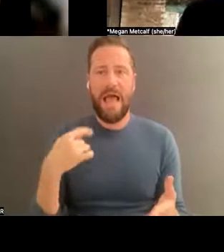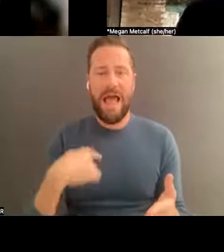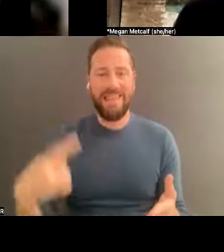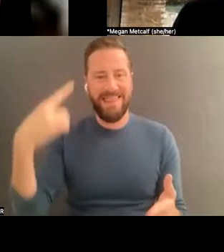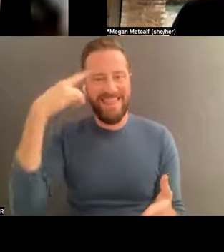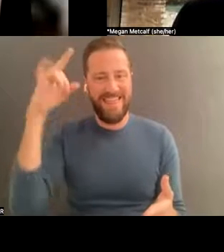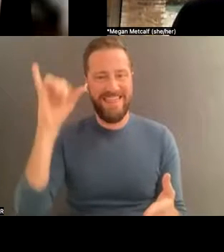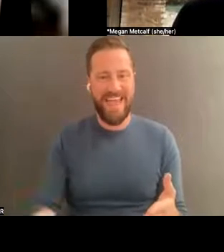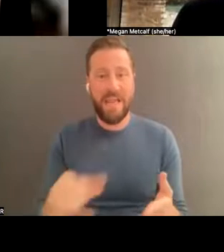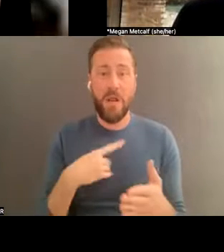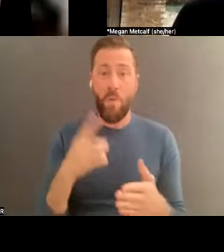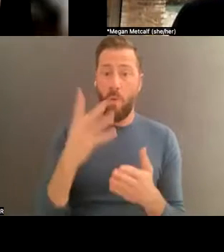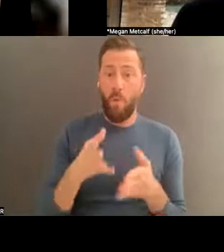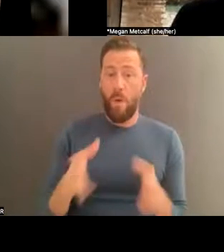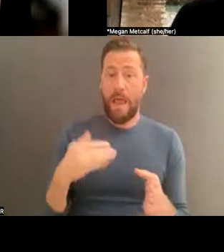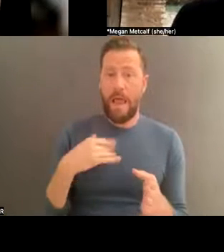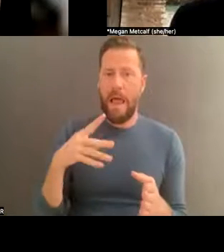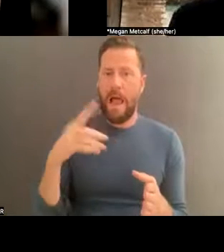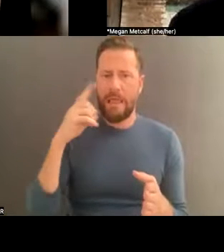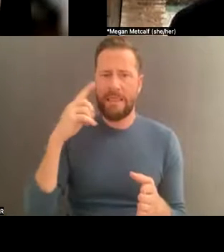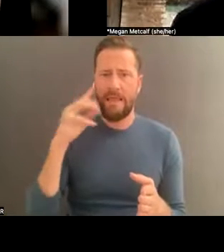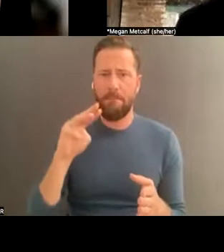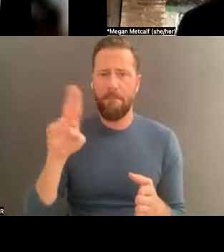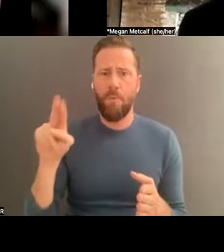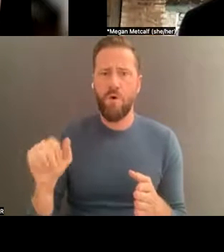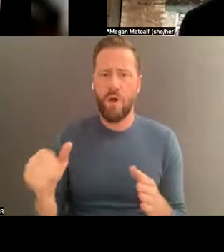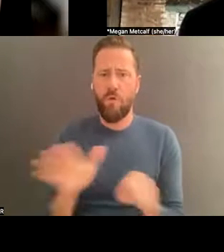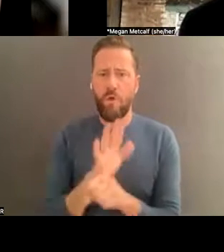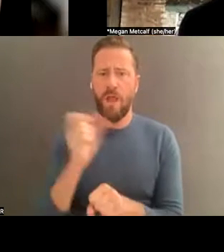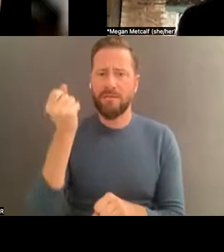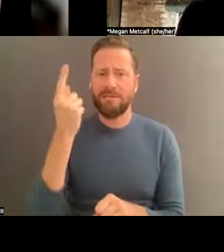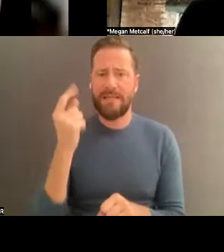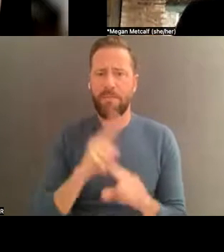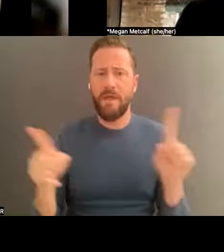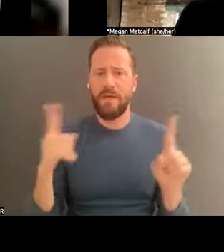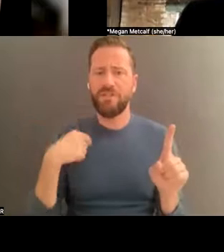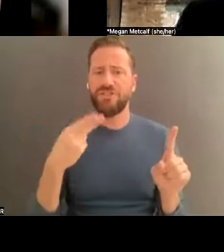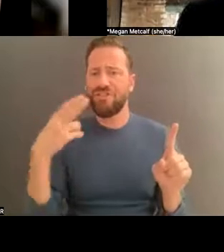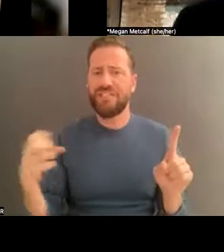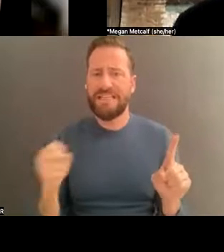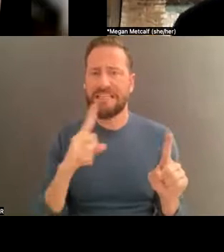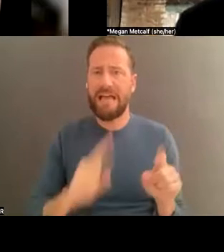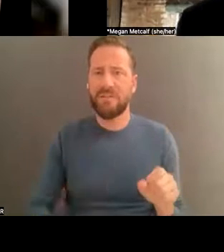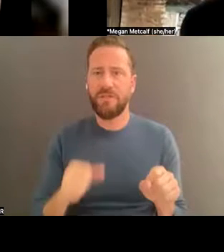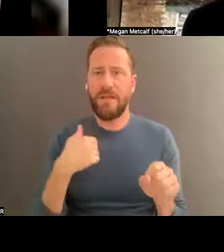and I think Muna totally understands this because she's actually balancing out the visual arts